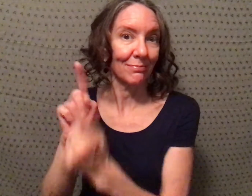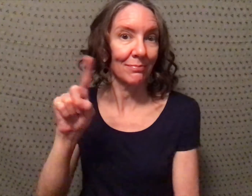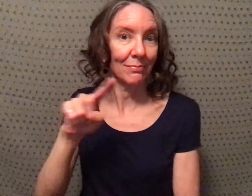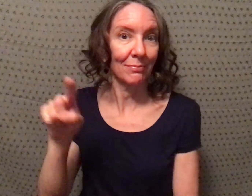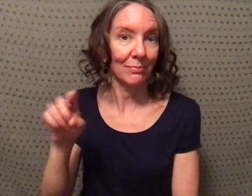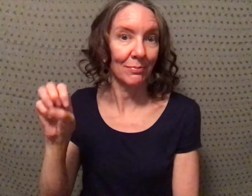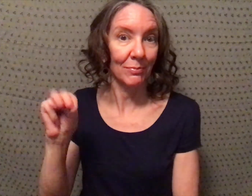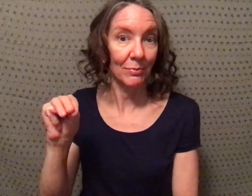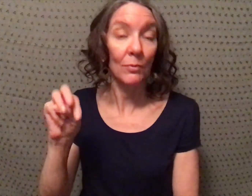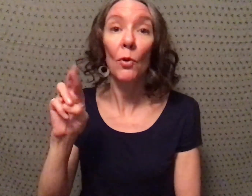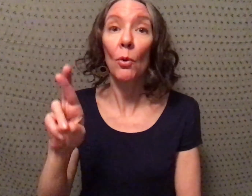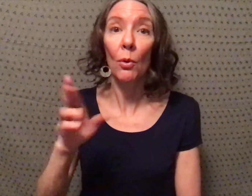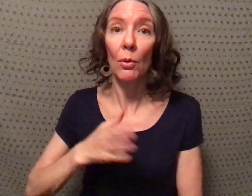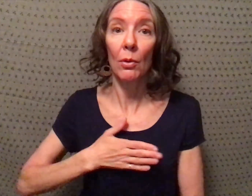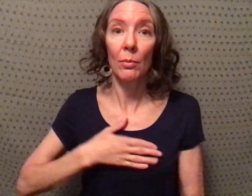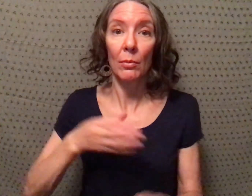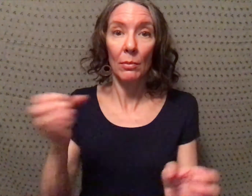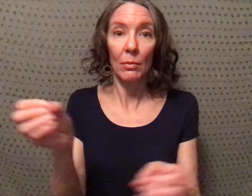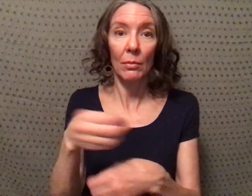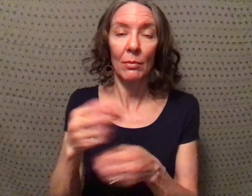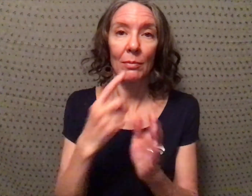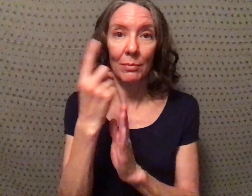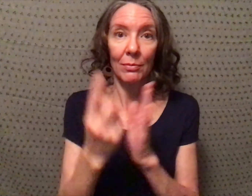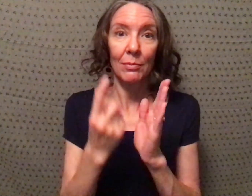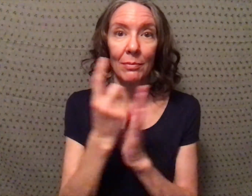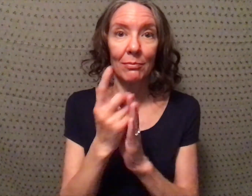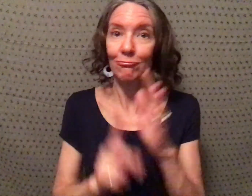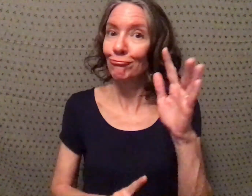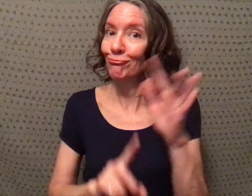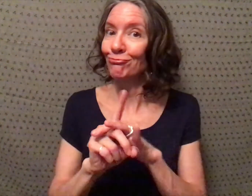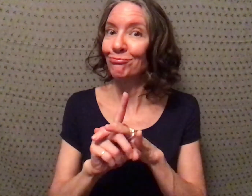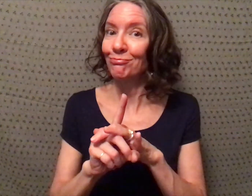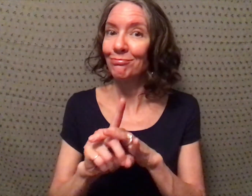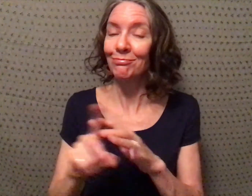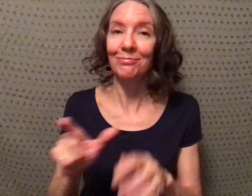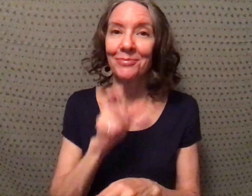meet one-on-one with me through Zoom. Or, you can show up during my office